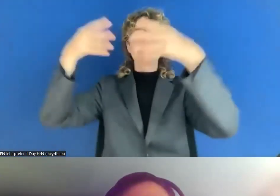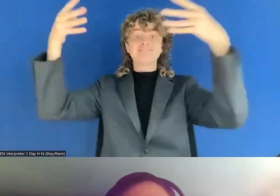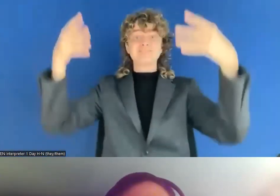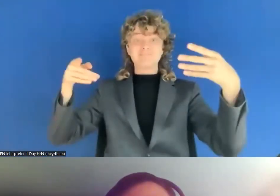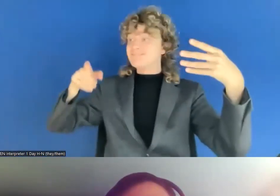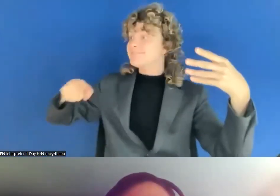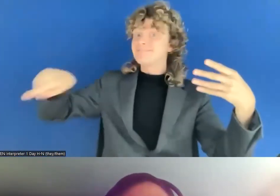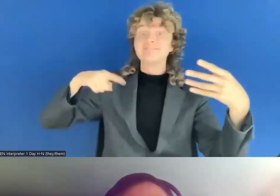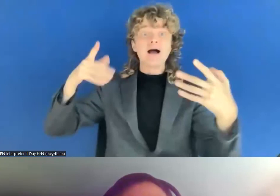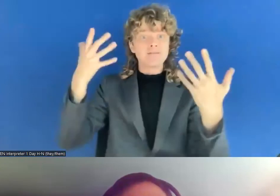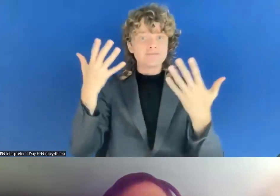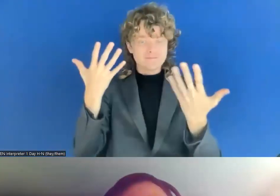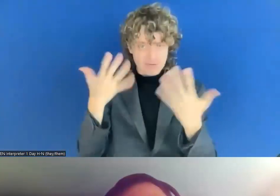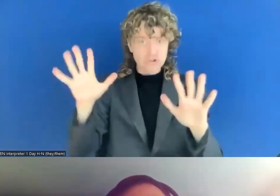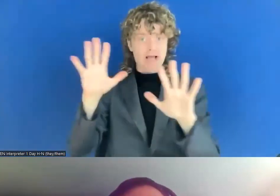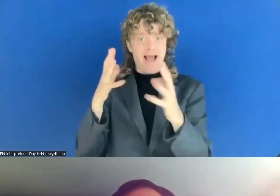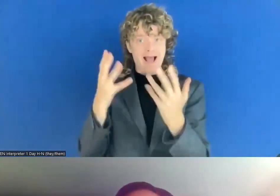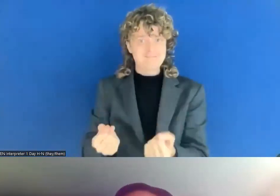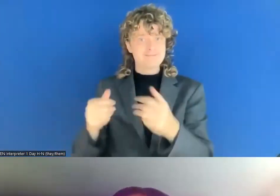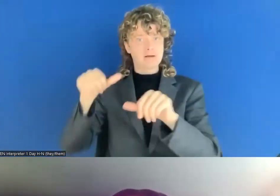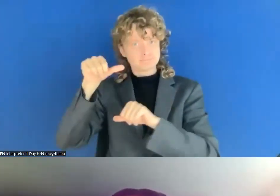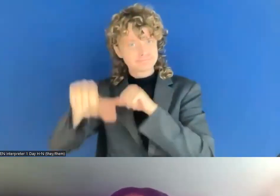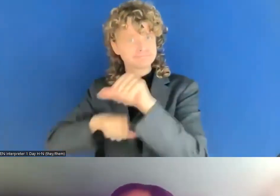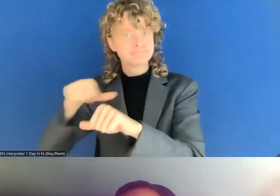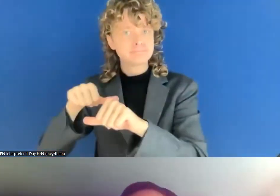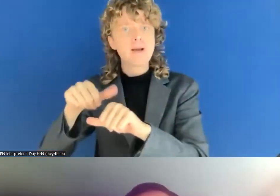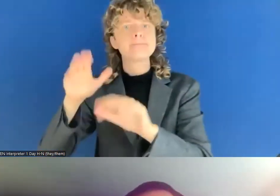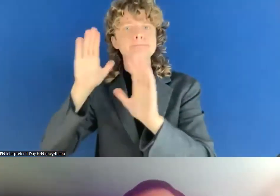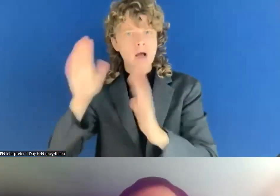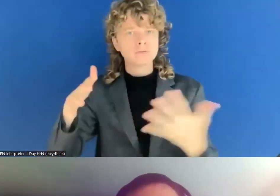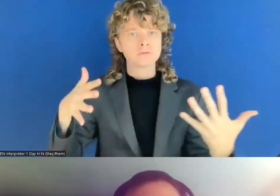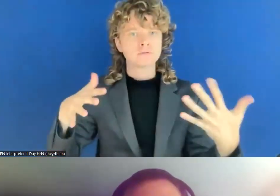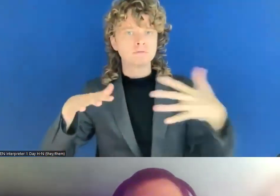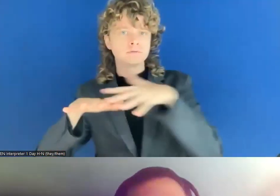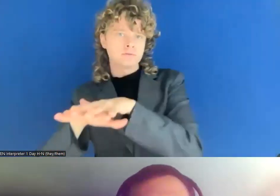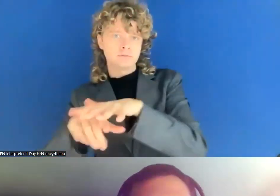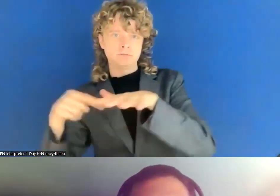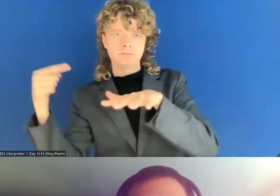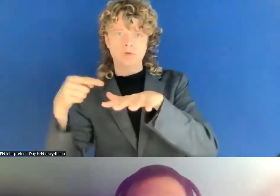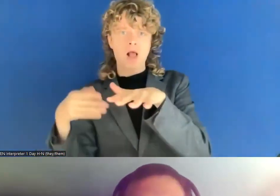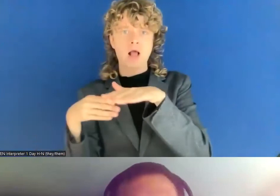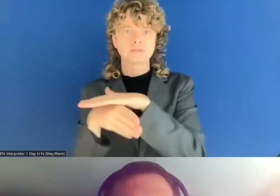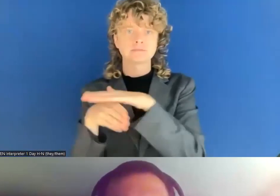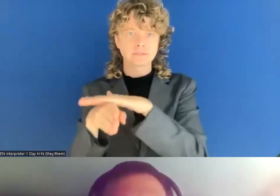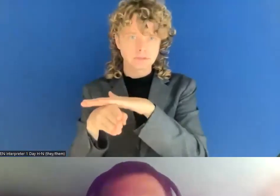of make it something you work with all through your system, not only as one thing, but that